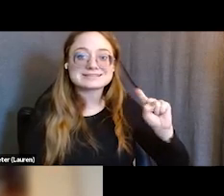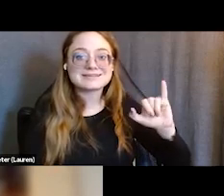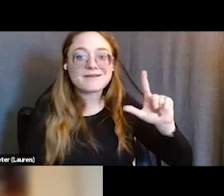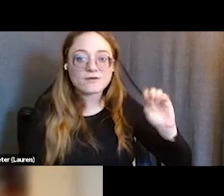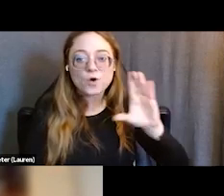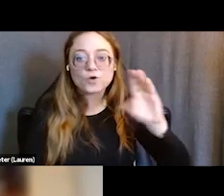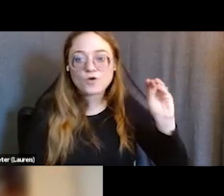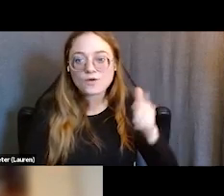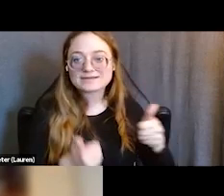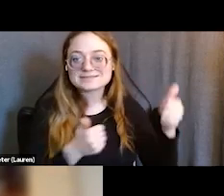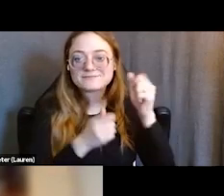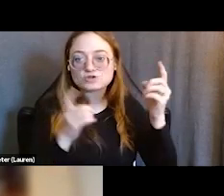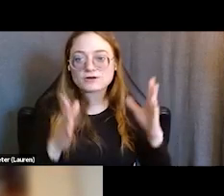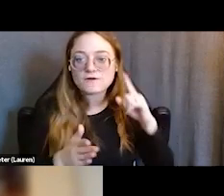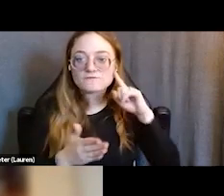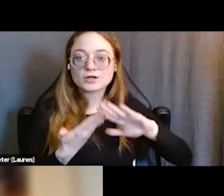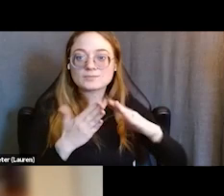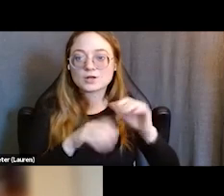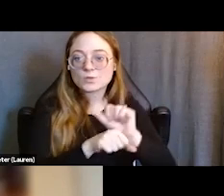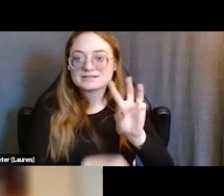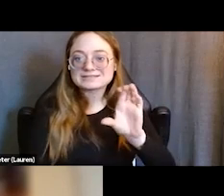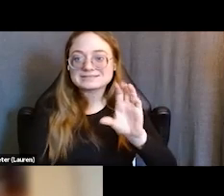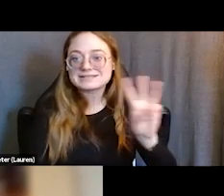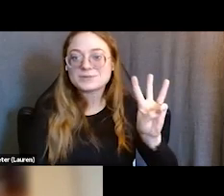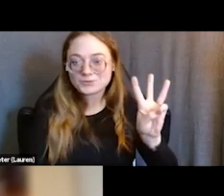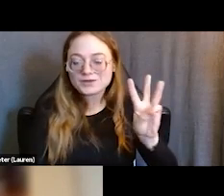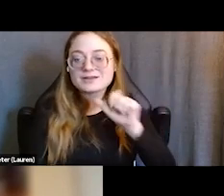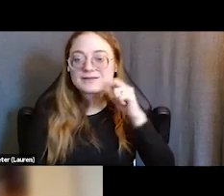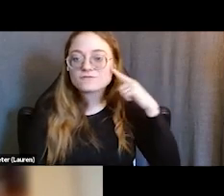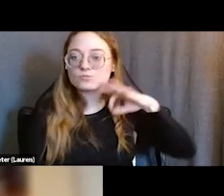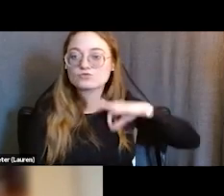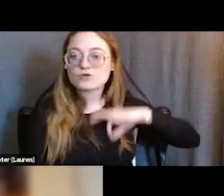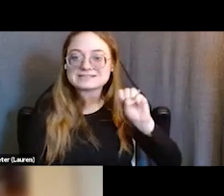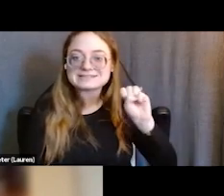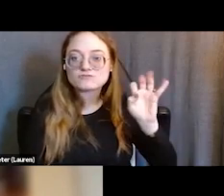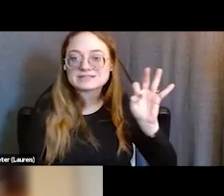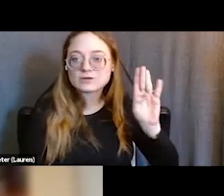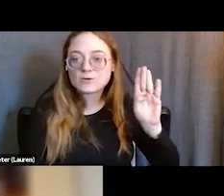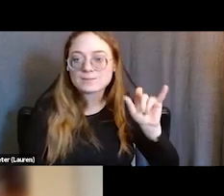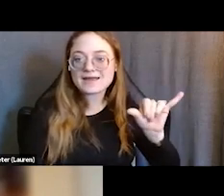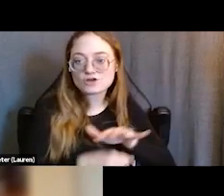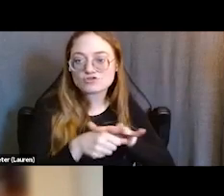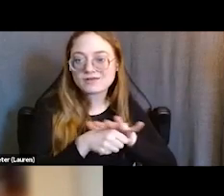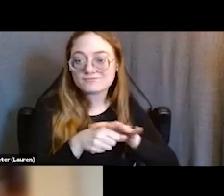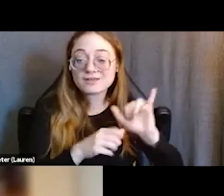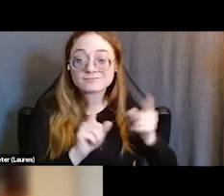for Community Works, CW, a nonprofit in the San Francisco Bay Area. And its aim is to transform justice